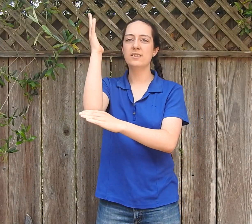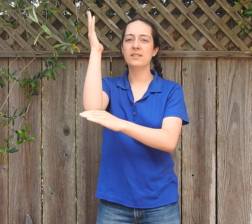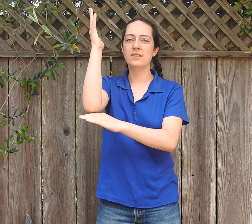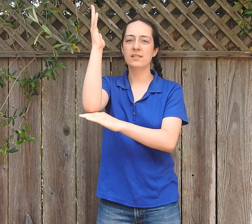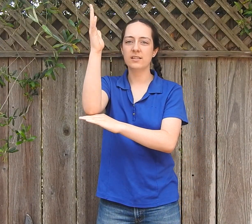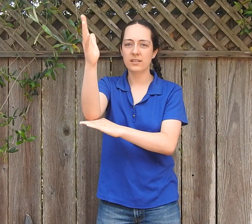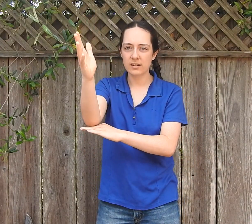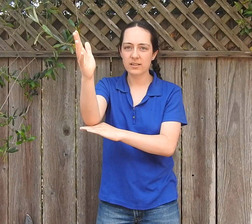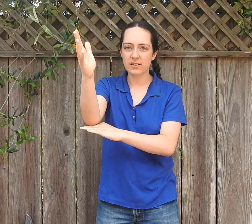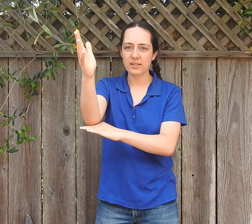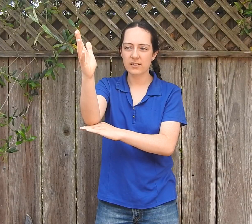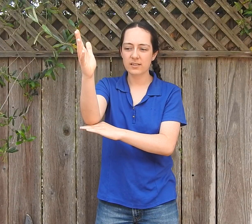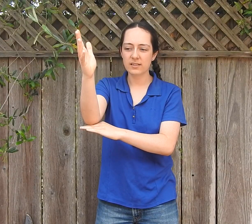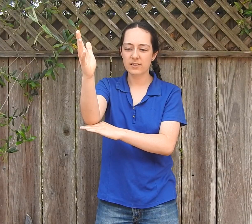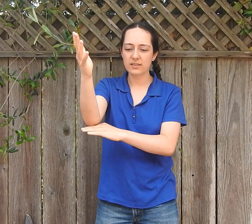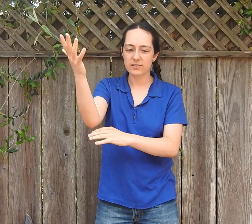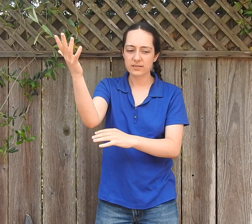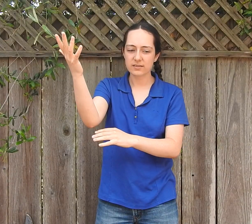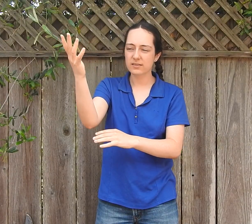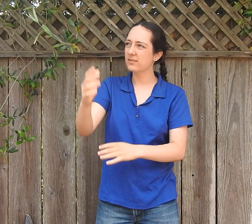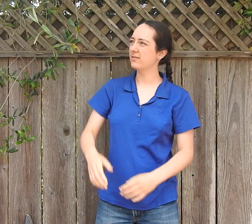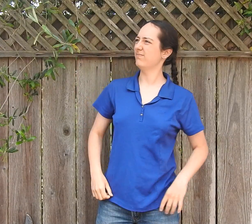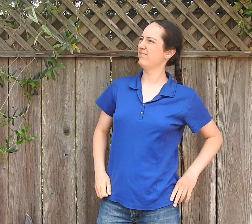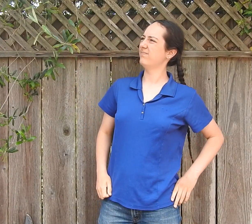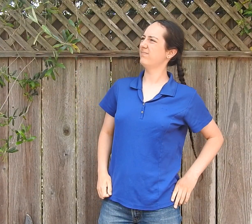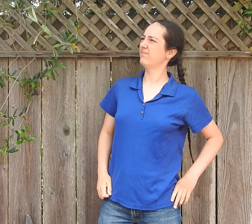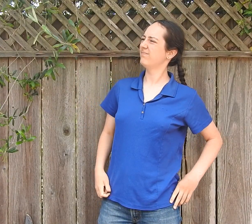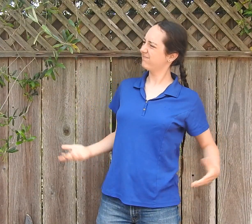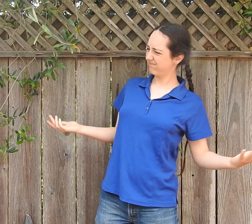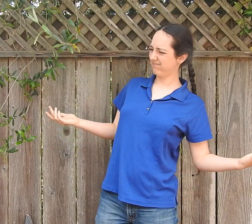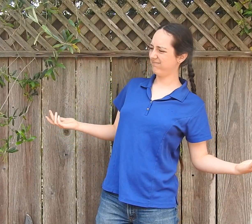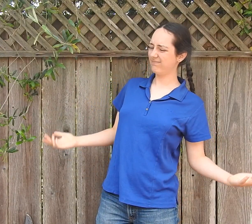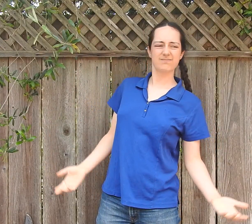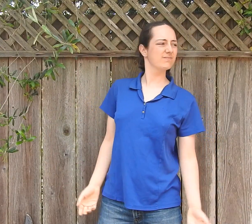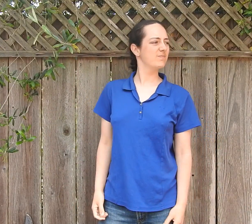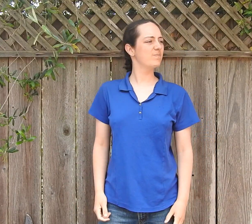The tree leans, but doesn't fall. What?